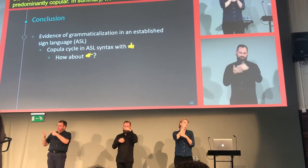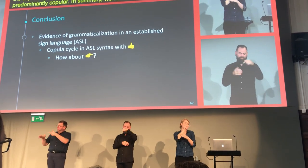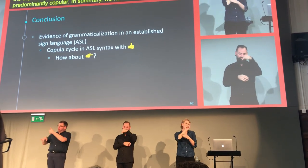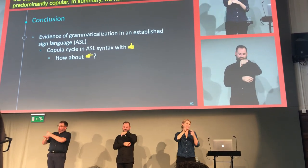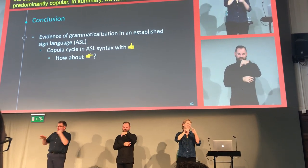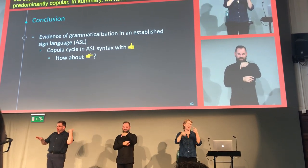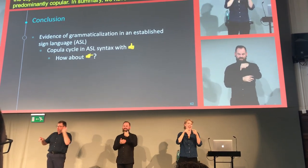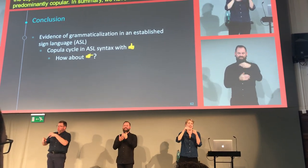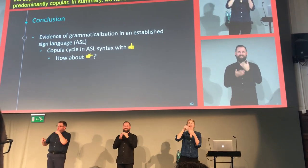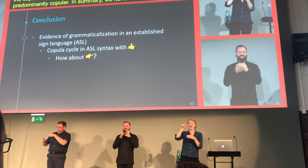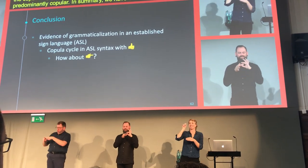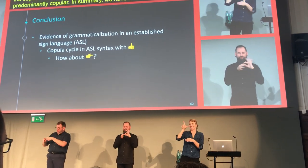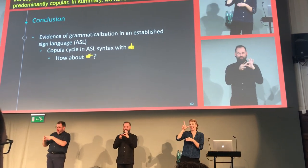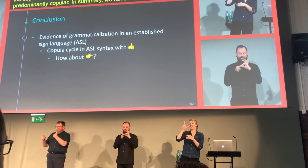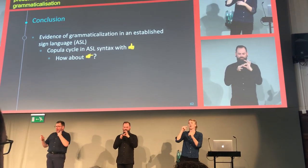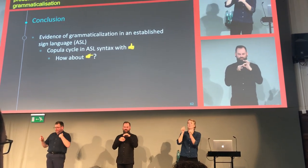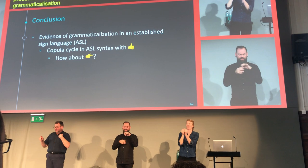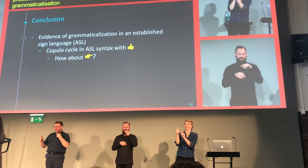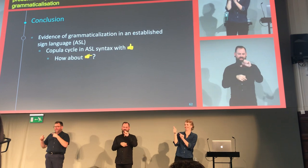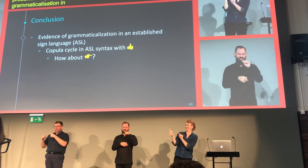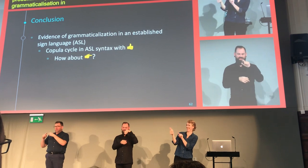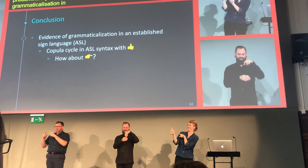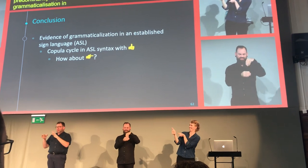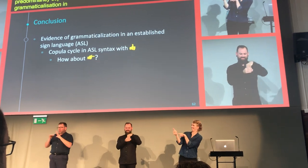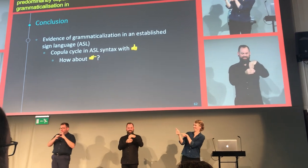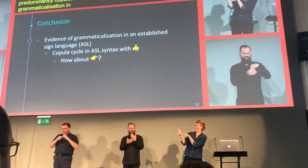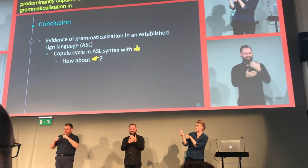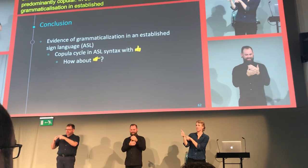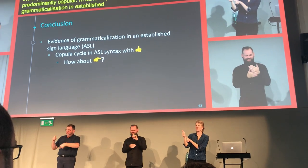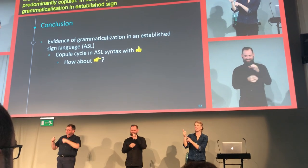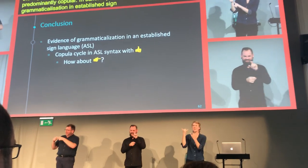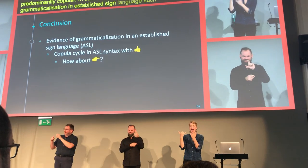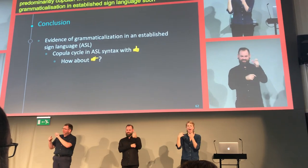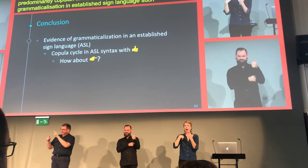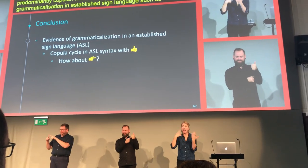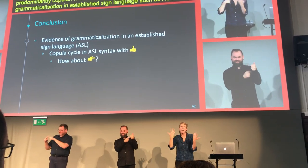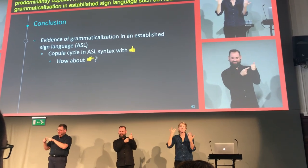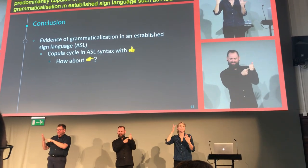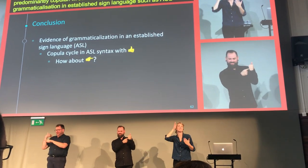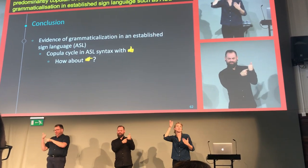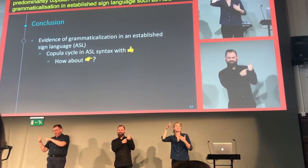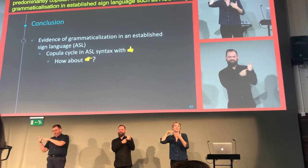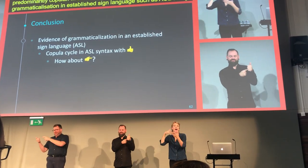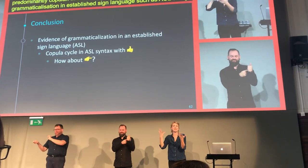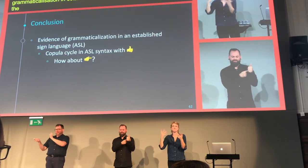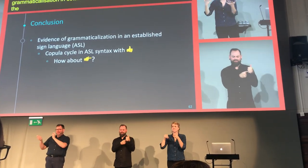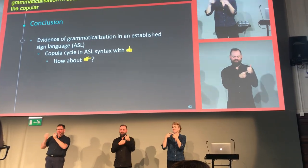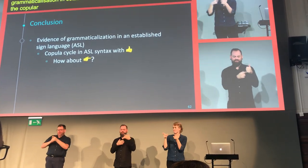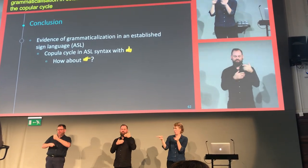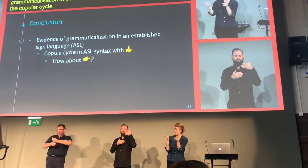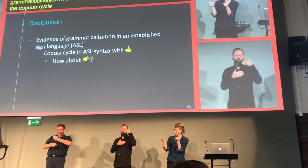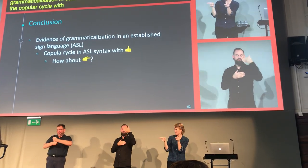such as ASL, using the copular cycle with ASL syntax, specifically the sign "self."